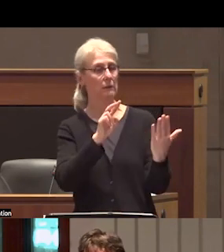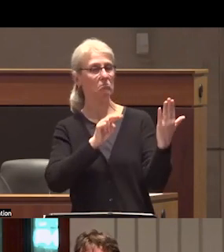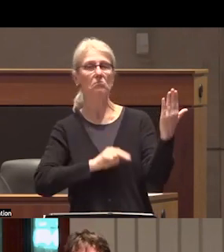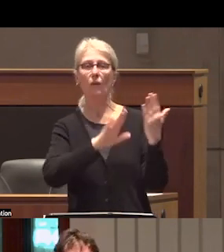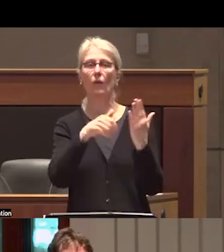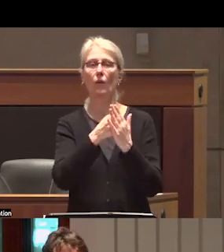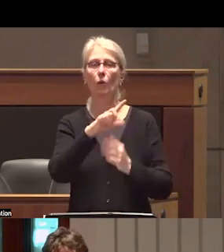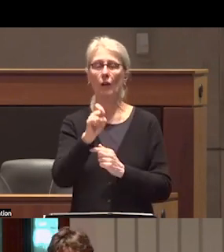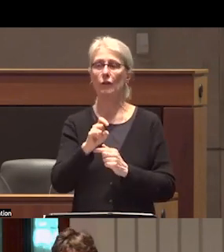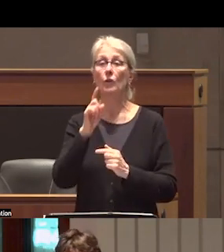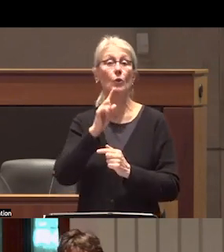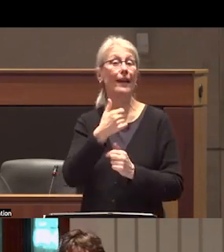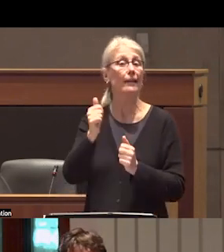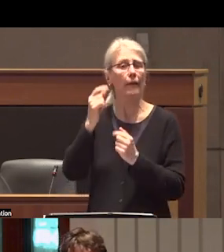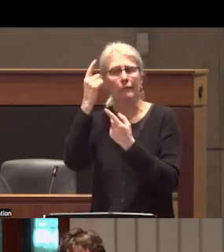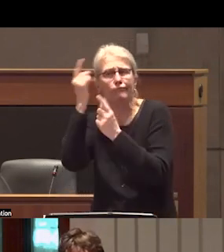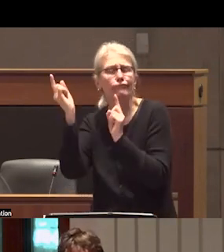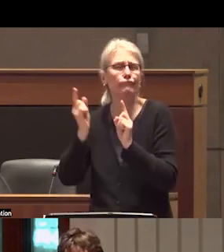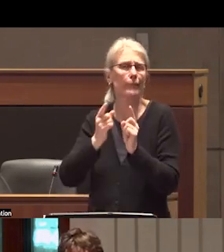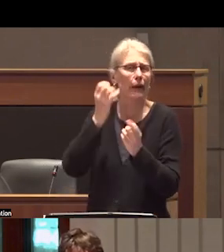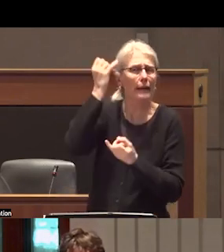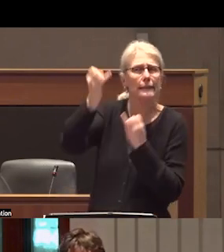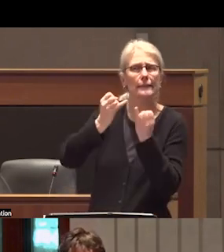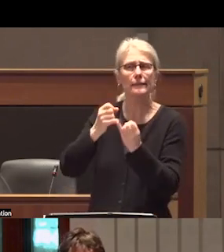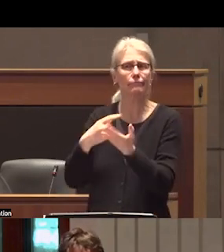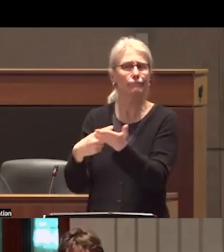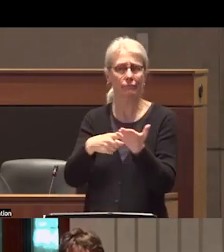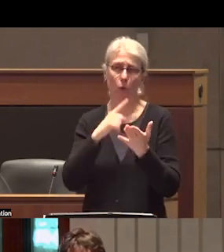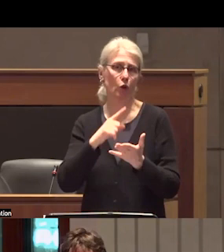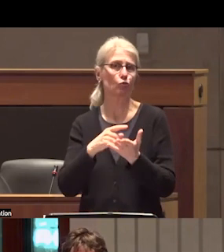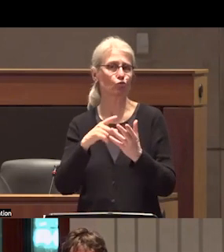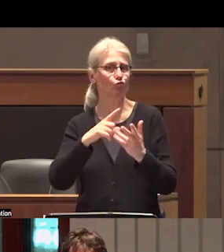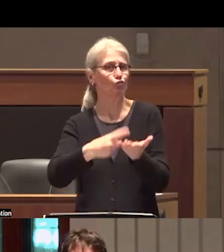of topics and point of views uh and please follow our community guidelines to make this discussion